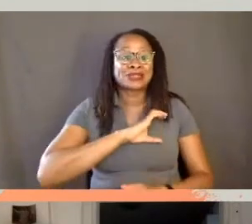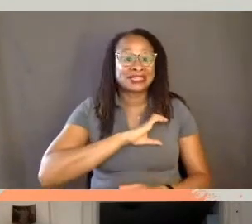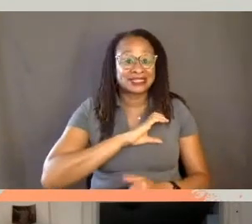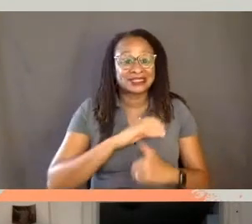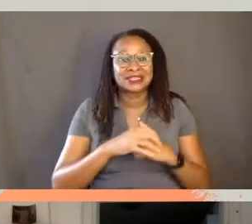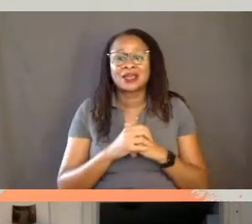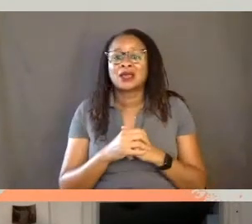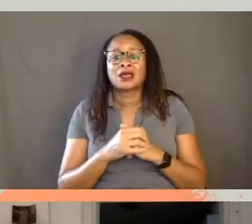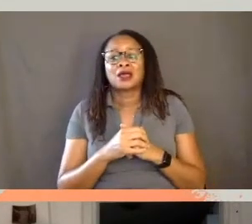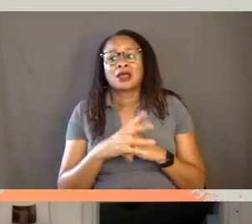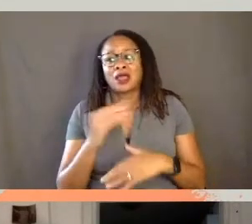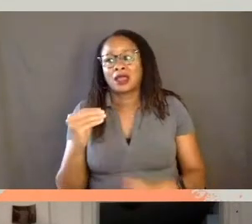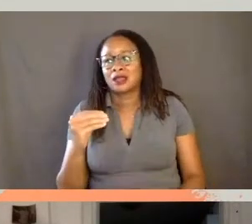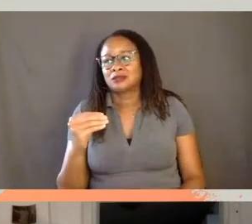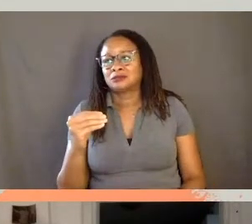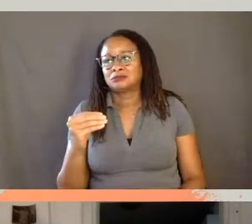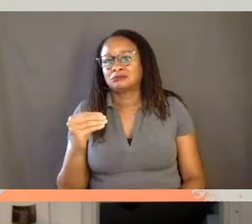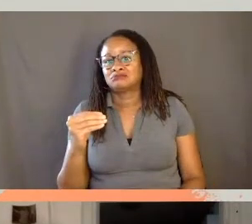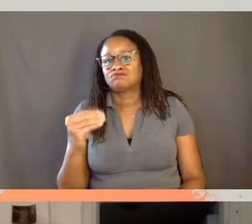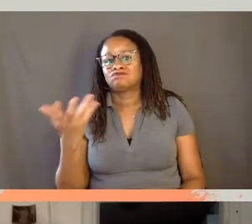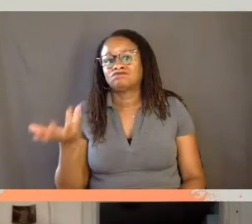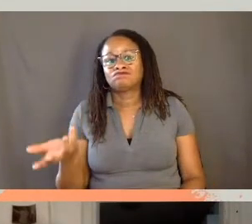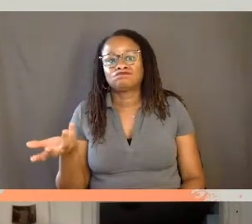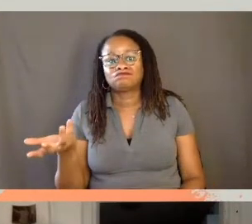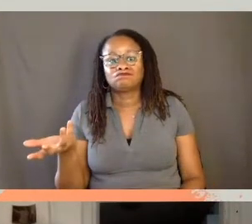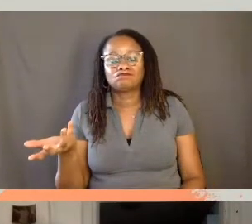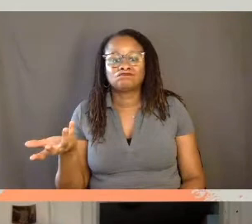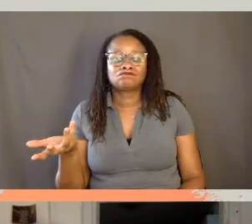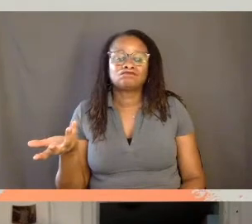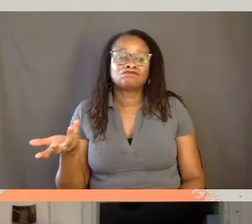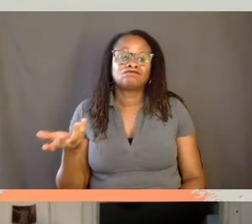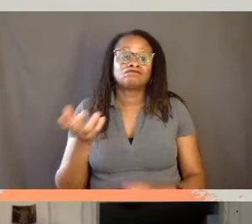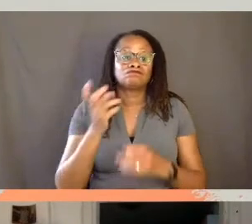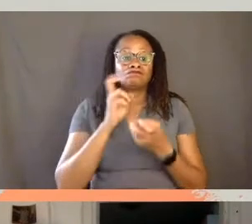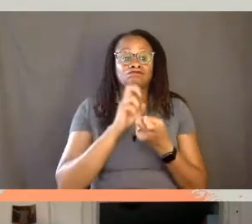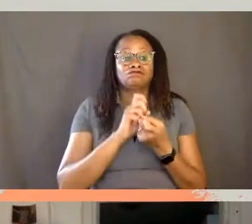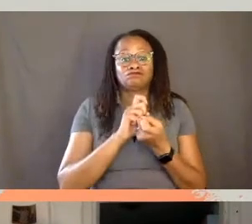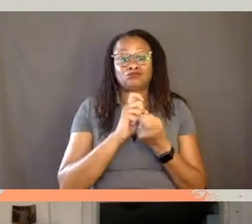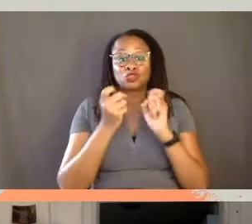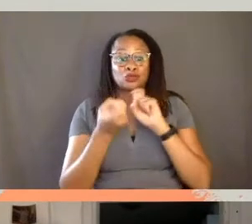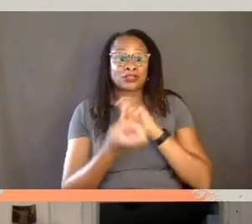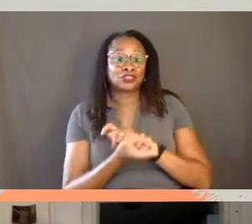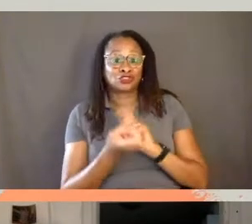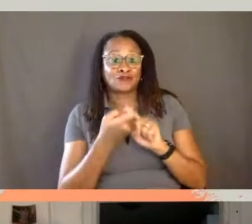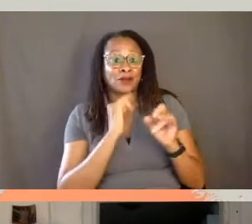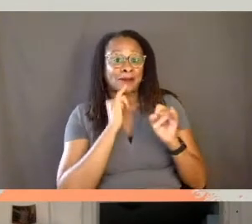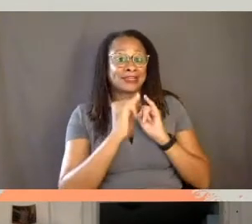And, the transition in interview style from the short to feature